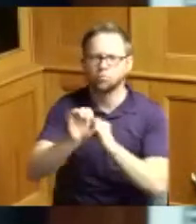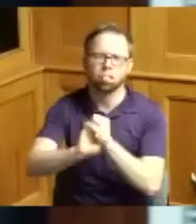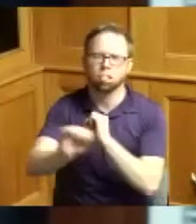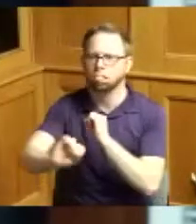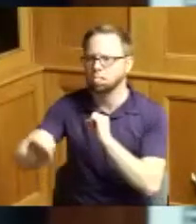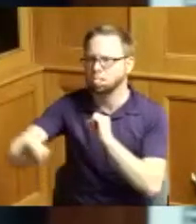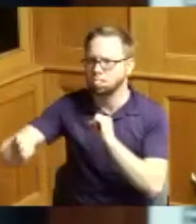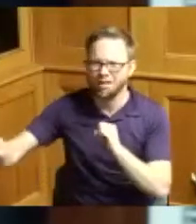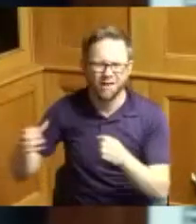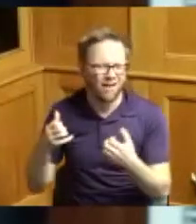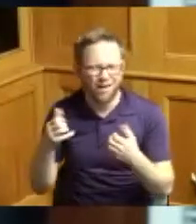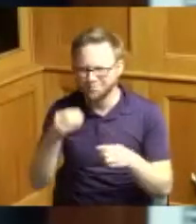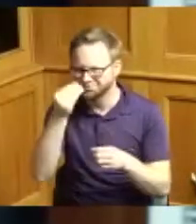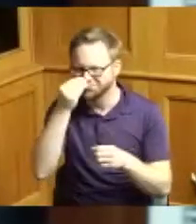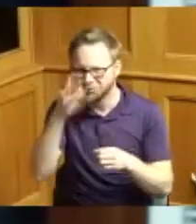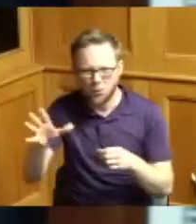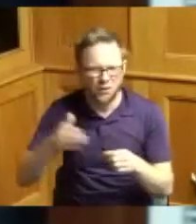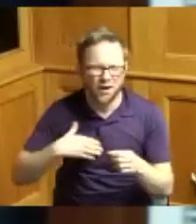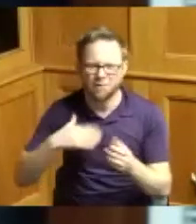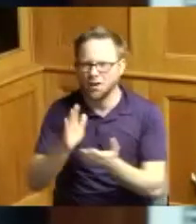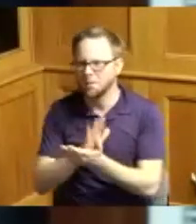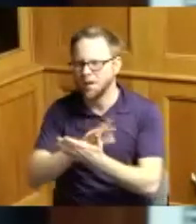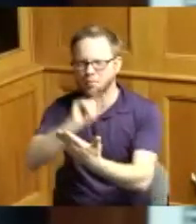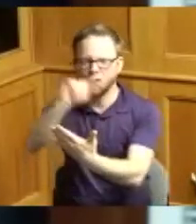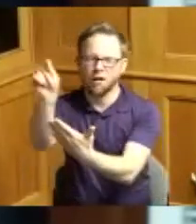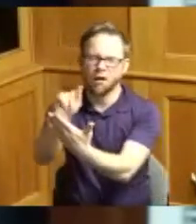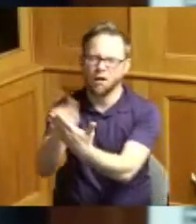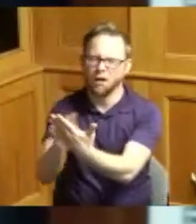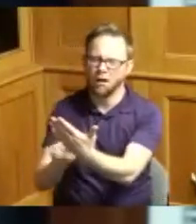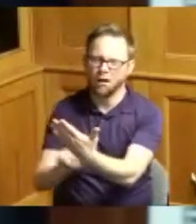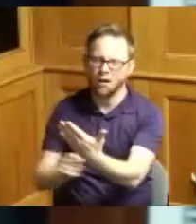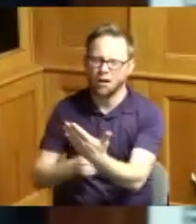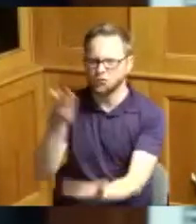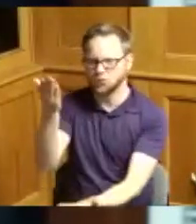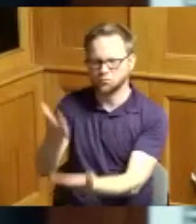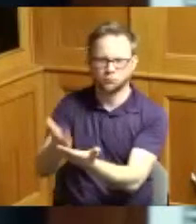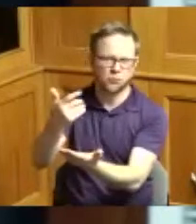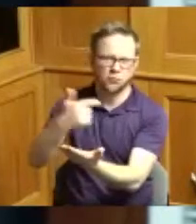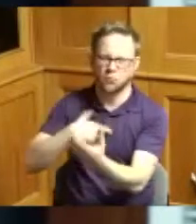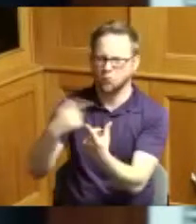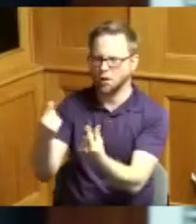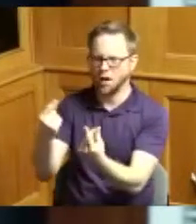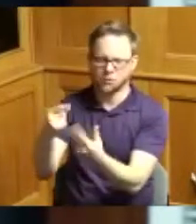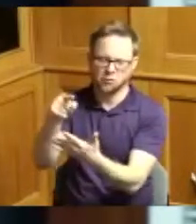white paper right Jeff to sit on somebody's desk but I really try to make sure that things happen